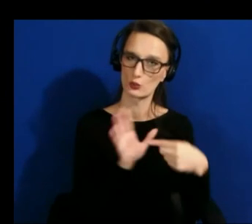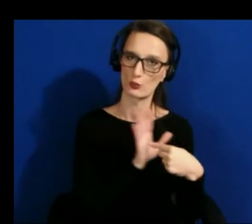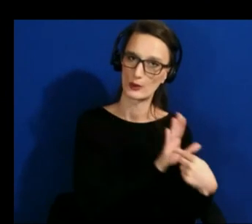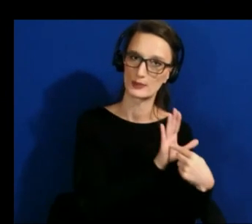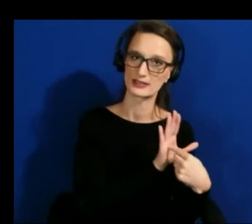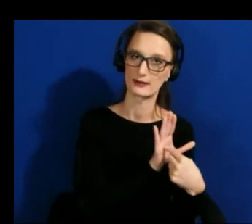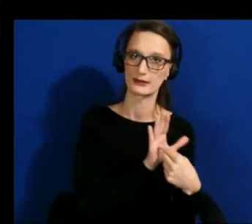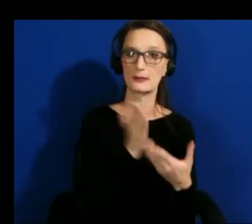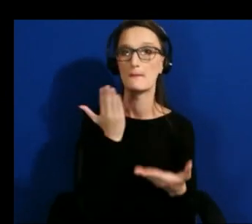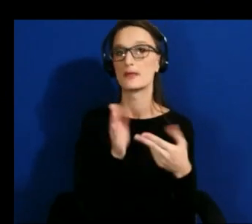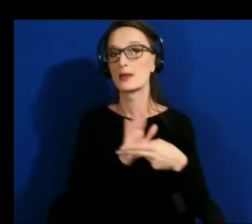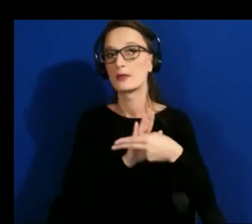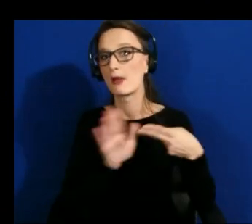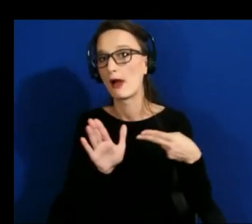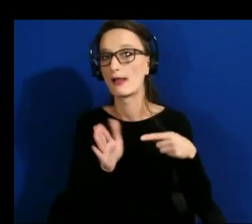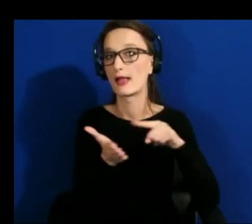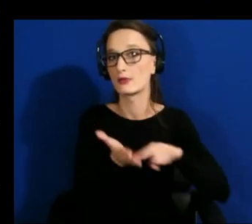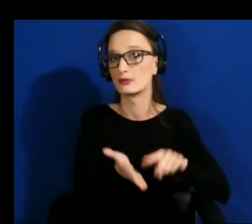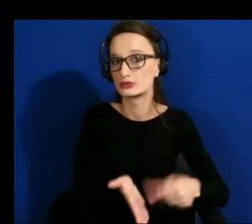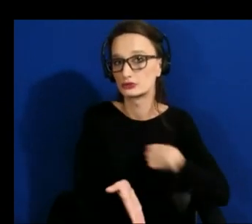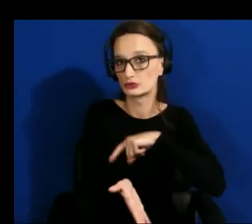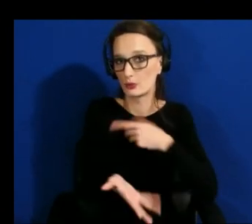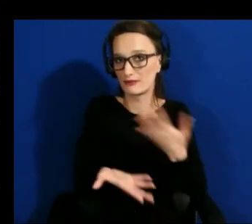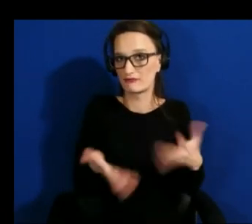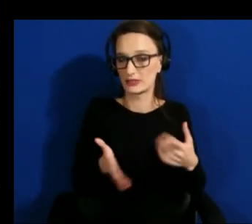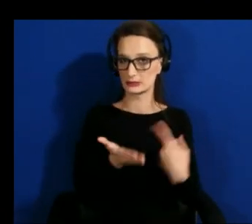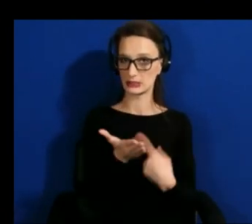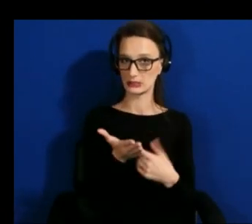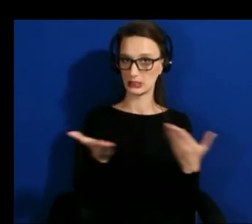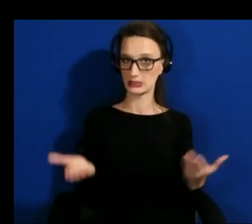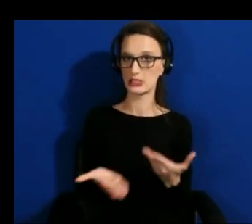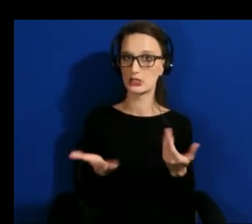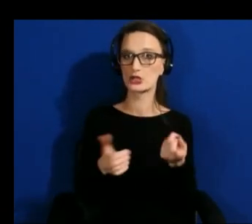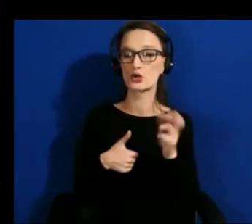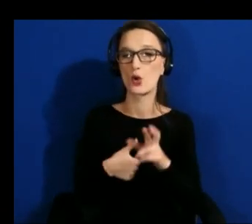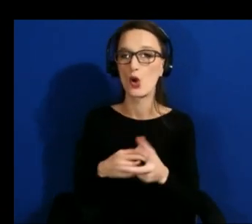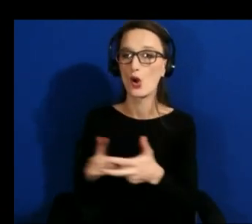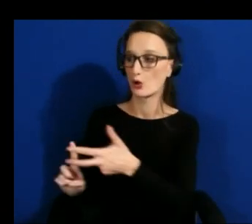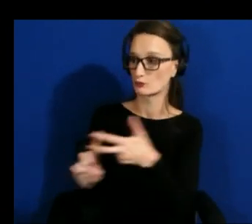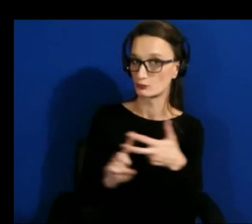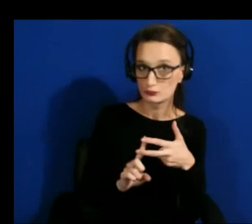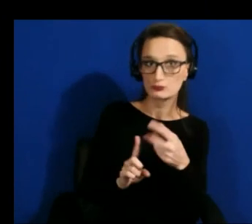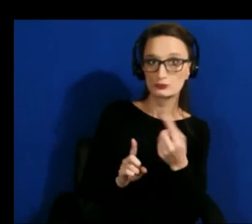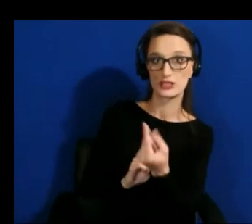been talking about here or whether it's bringing a person with a disability to talk about some of the